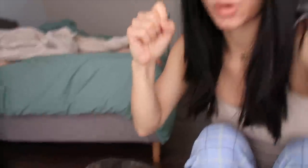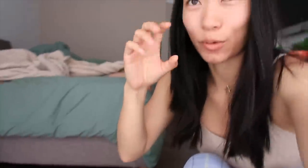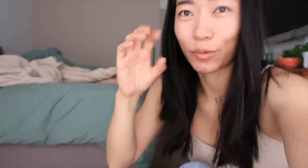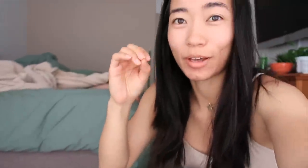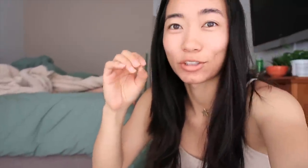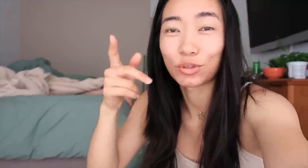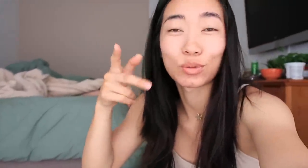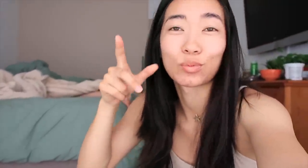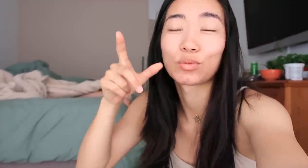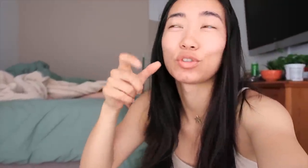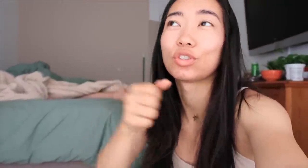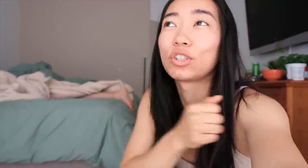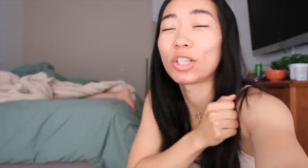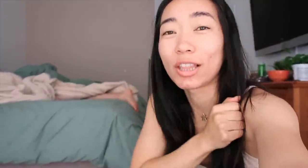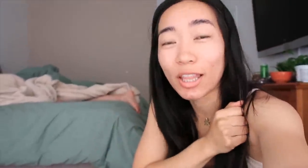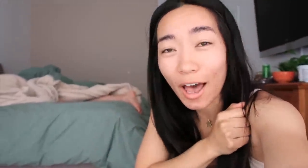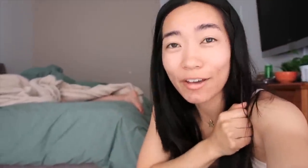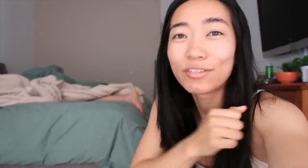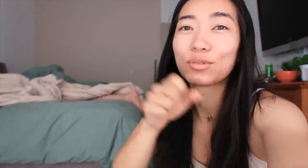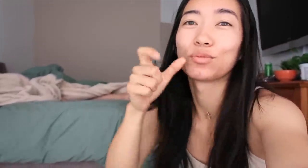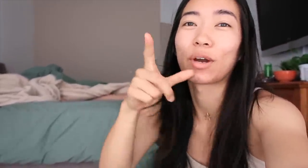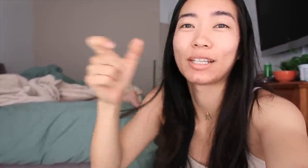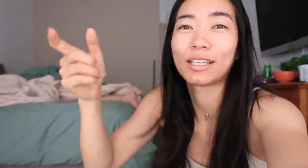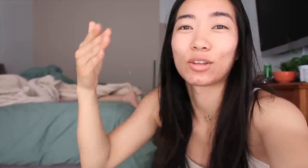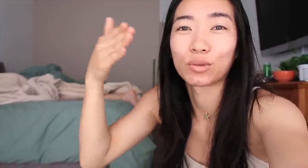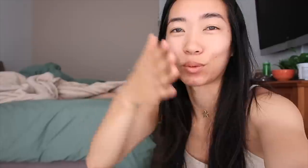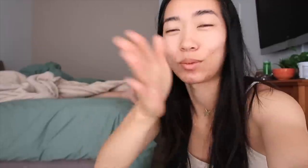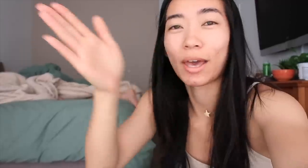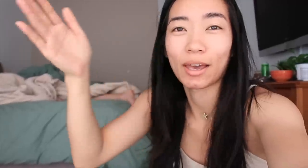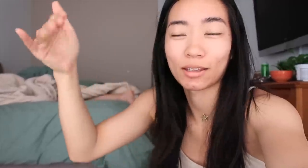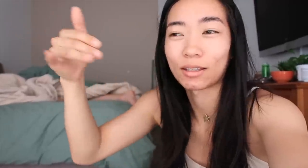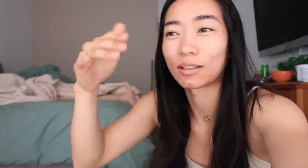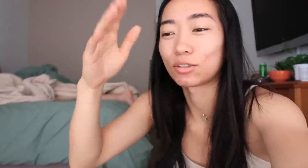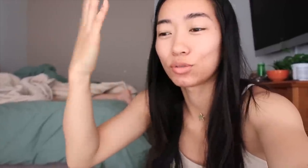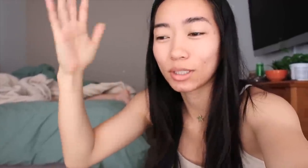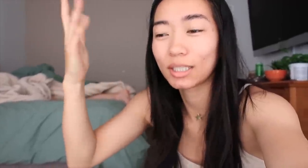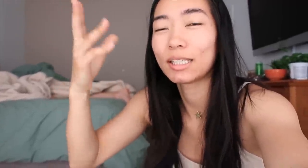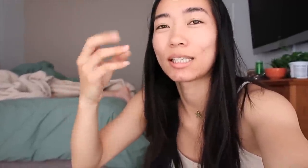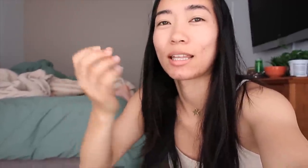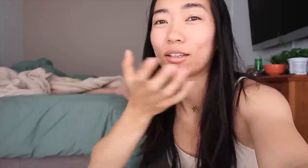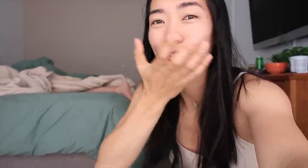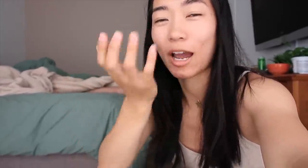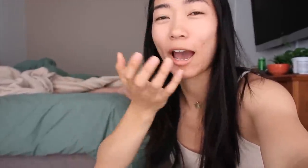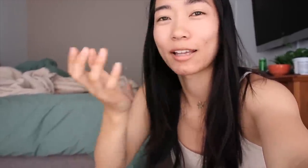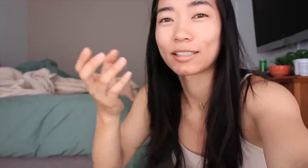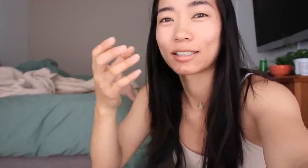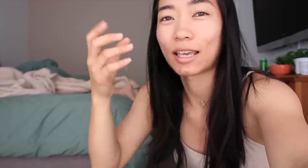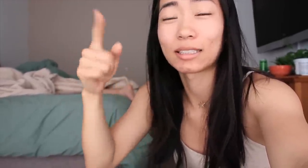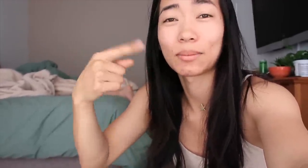So she loves running through that.. the trees and the grass.